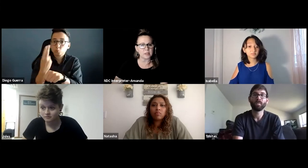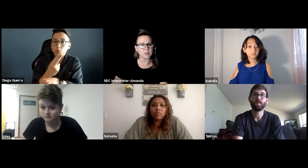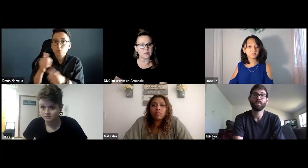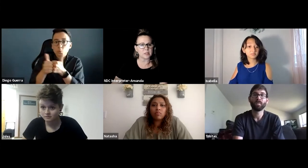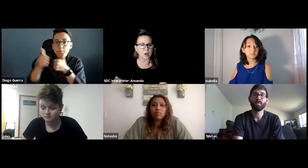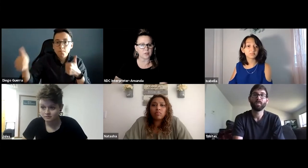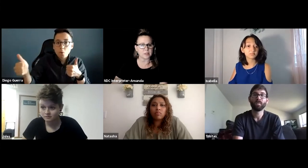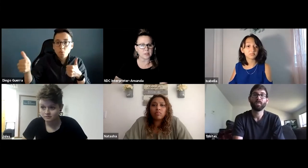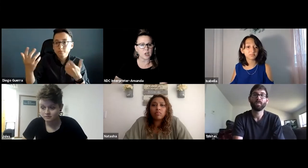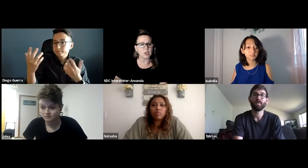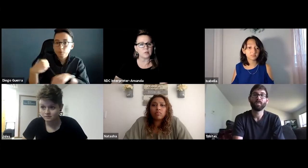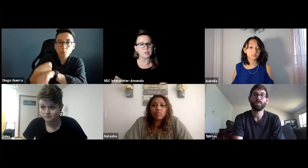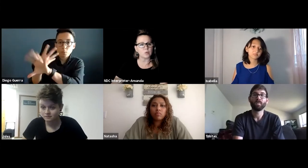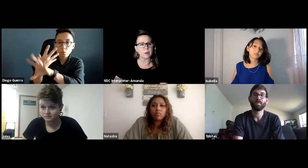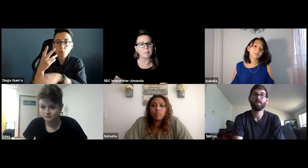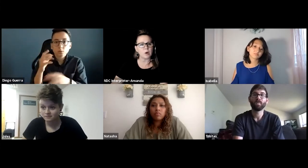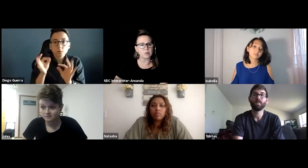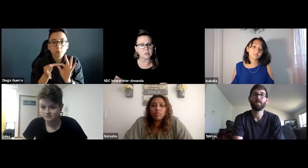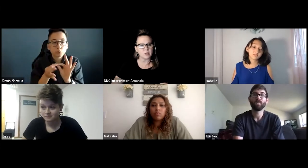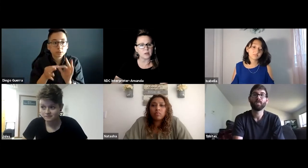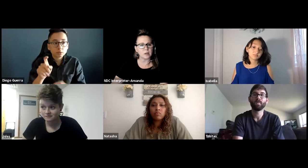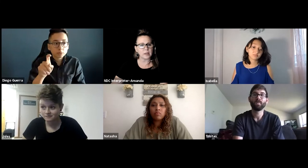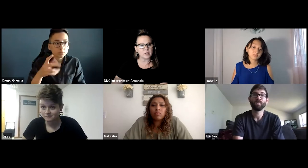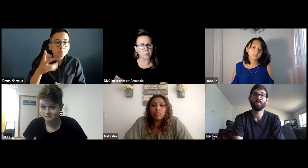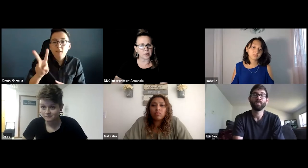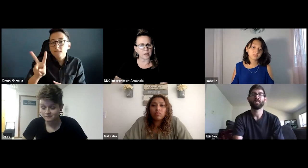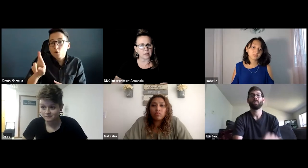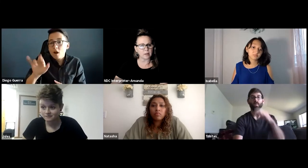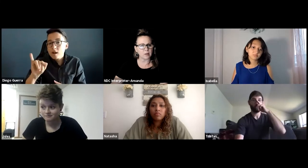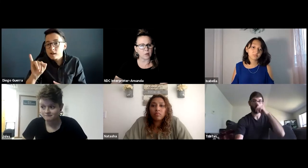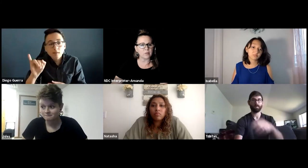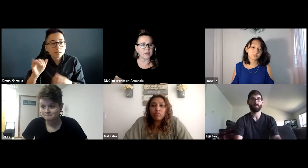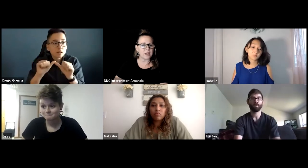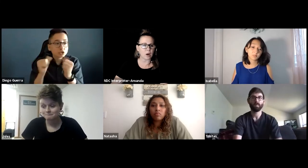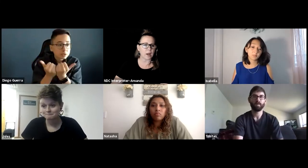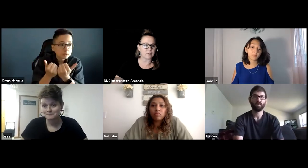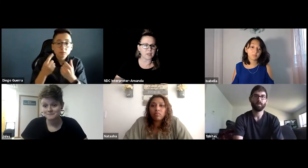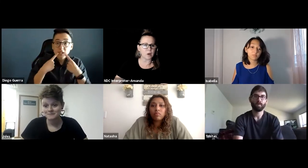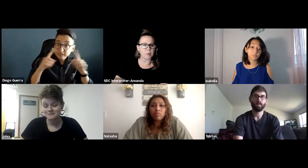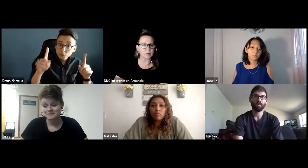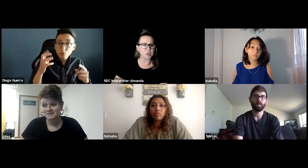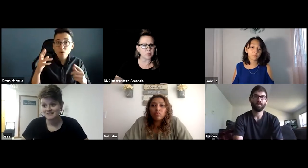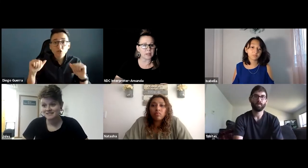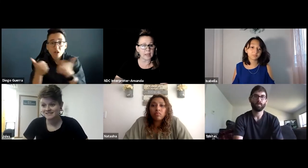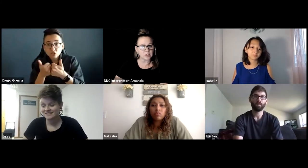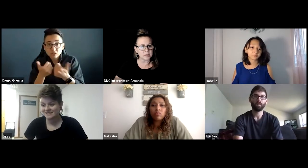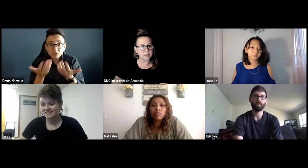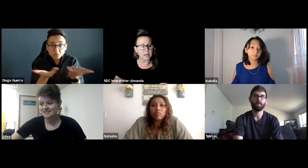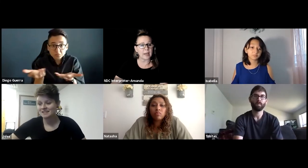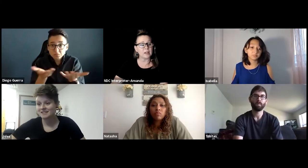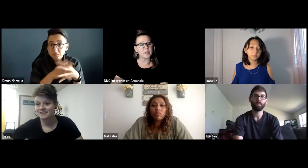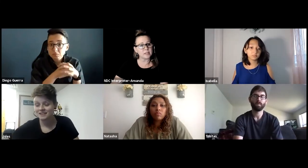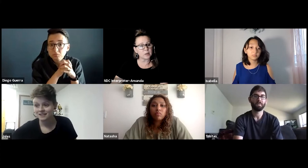services offices used remote interpreting or VRI, video remote interpreting agencies and if they did